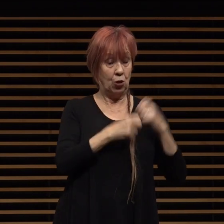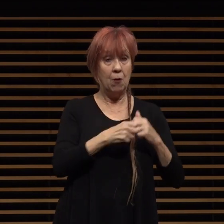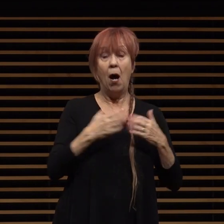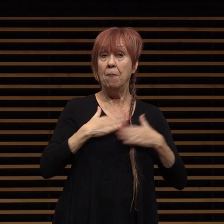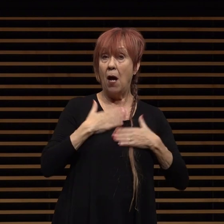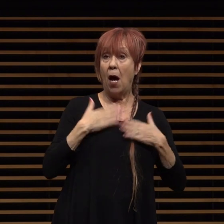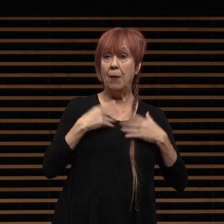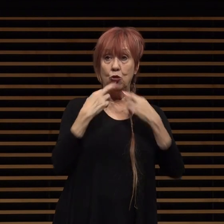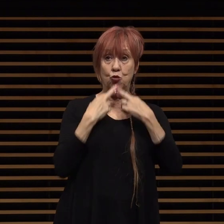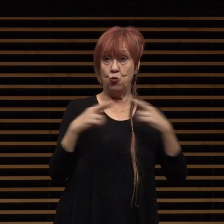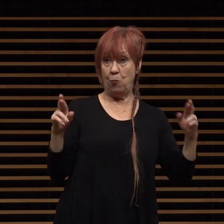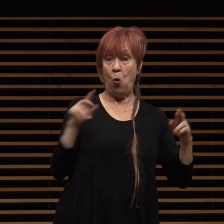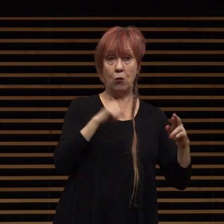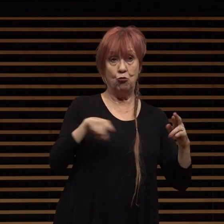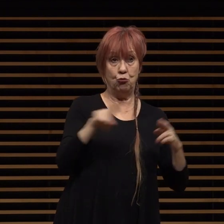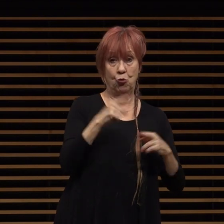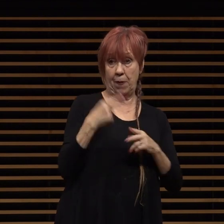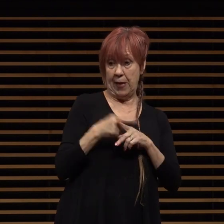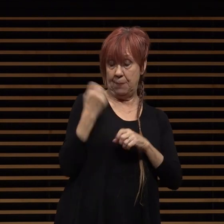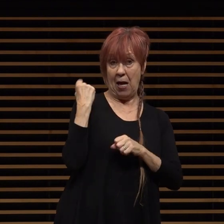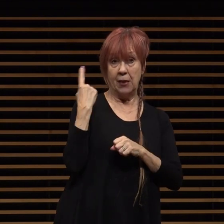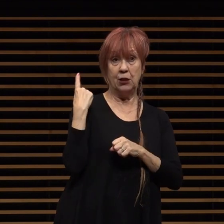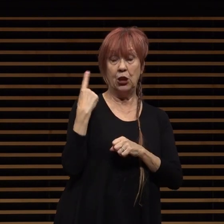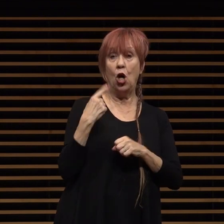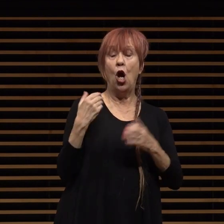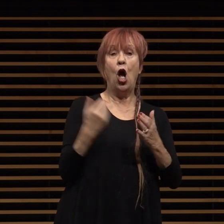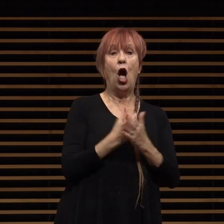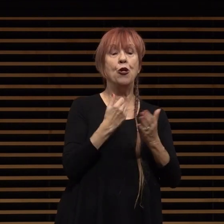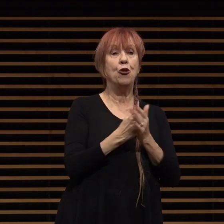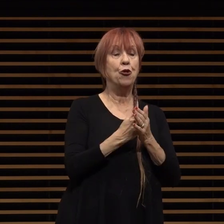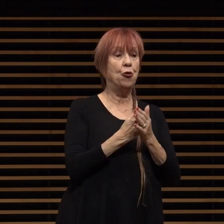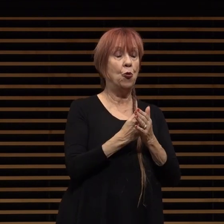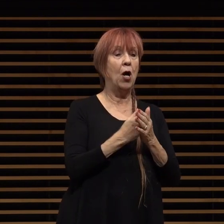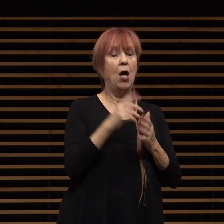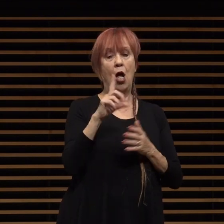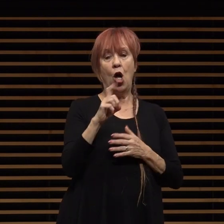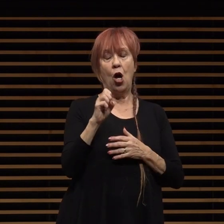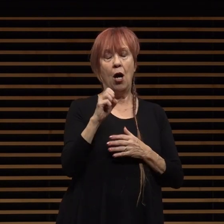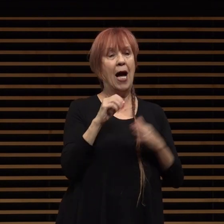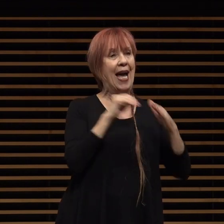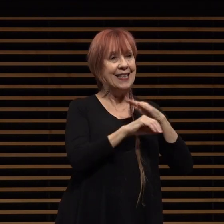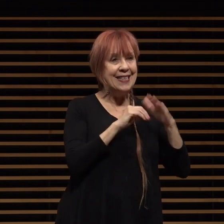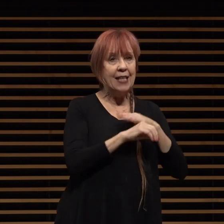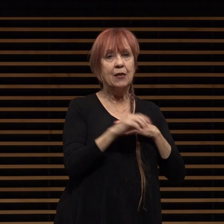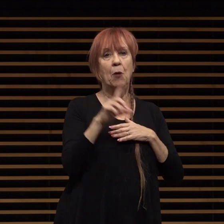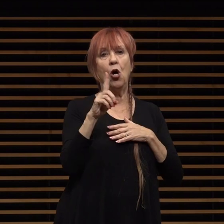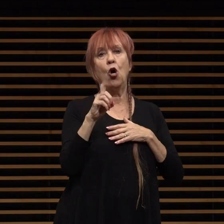of you this past year a new accessory dwelling unit ordinance